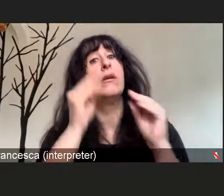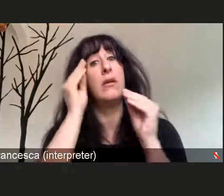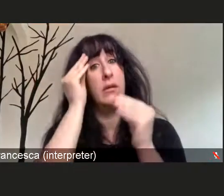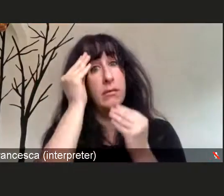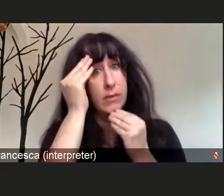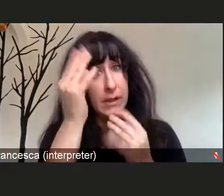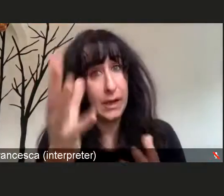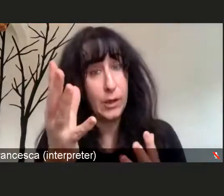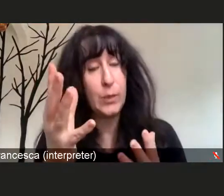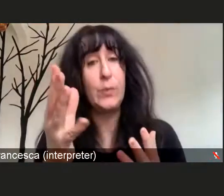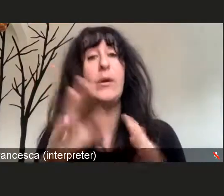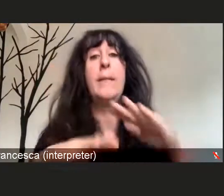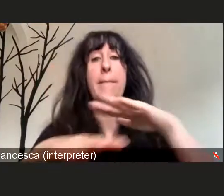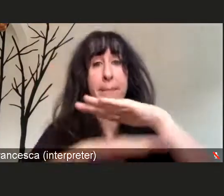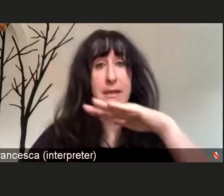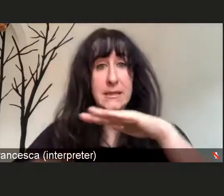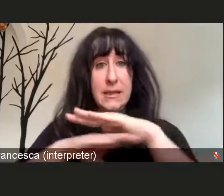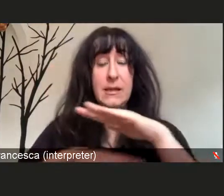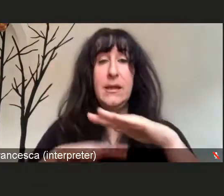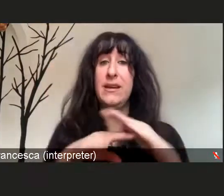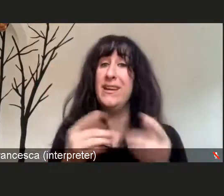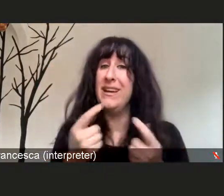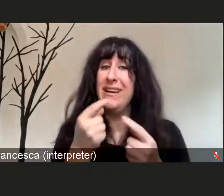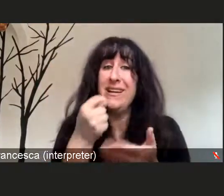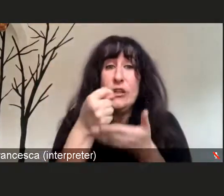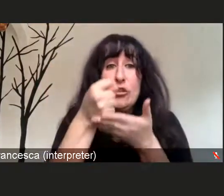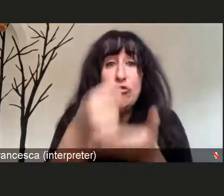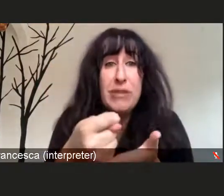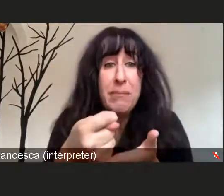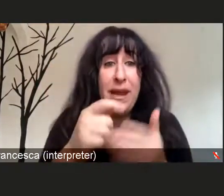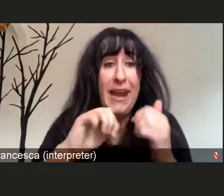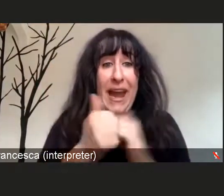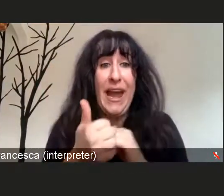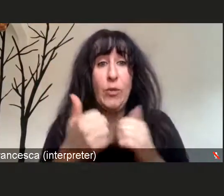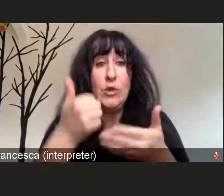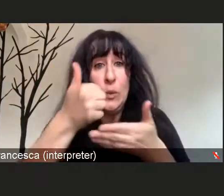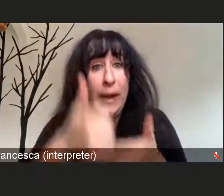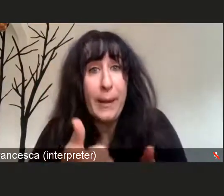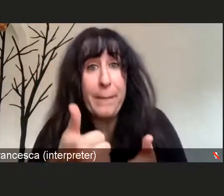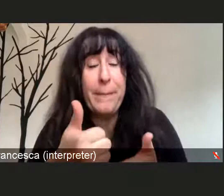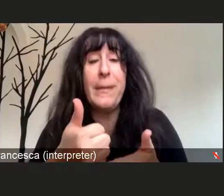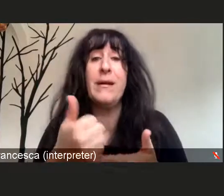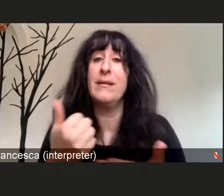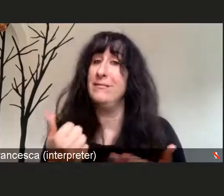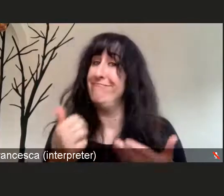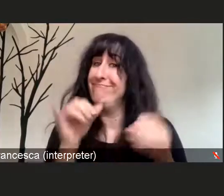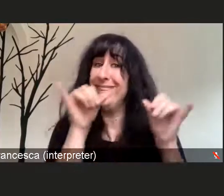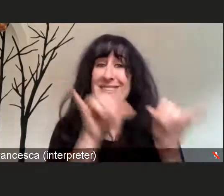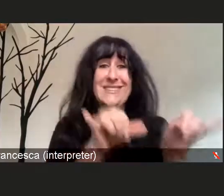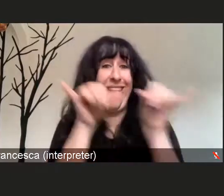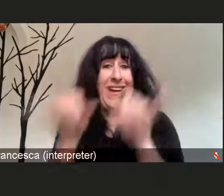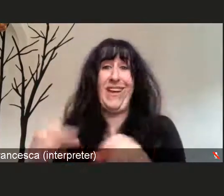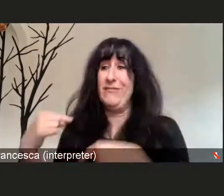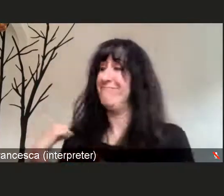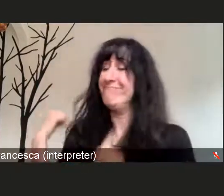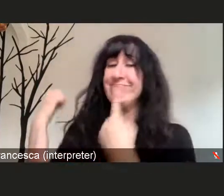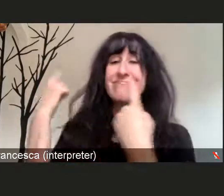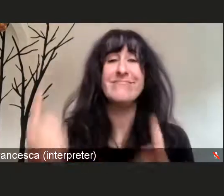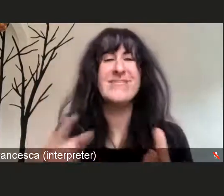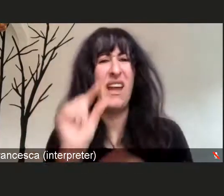has remained the same over the past few months, There are some minor changes to what we recommend from a treatment perspective